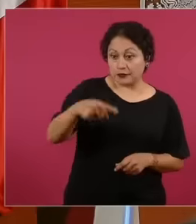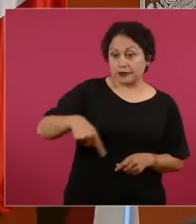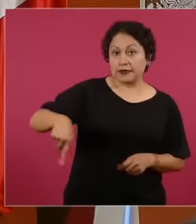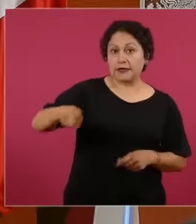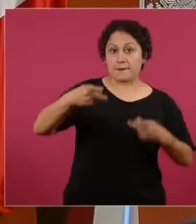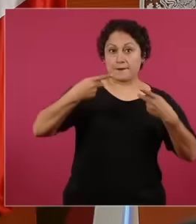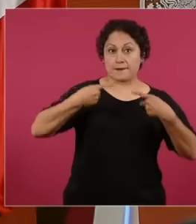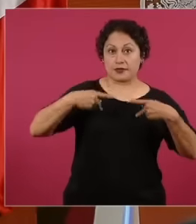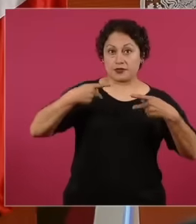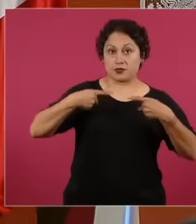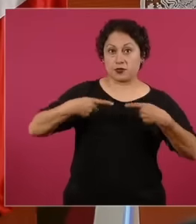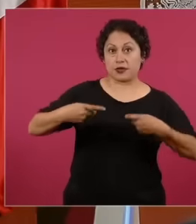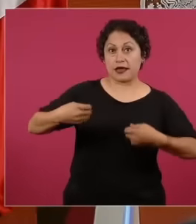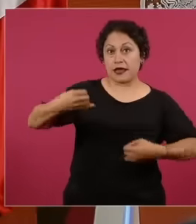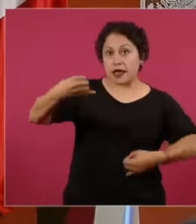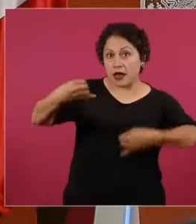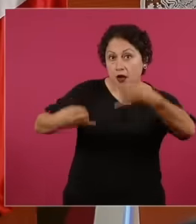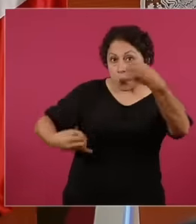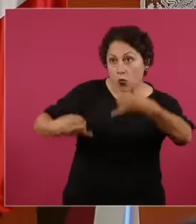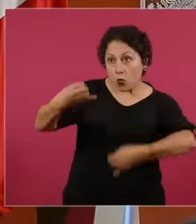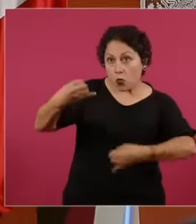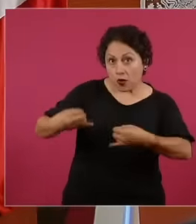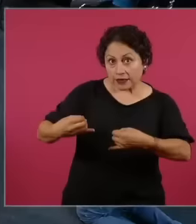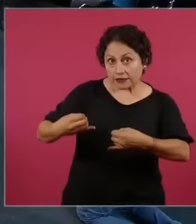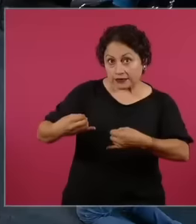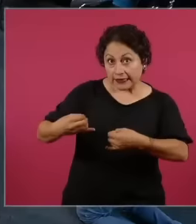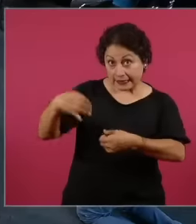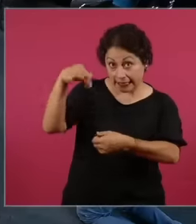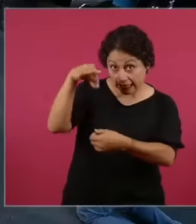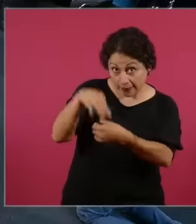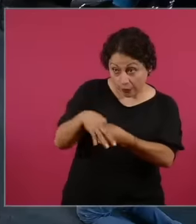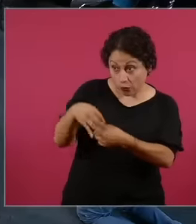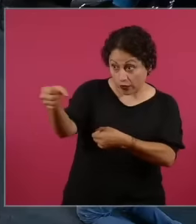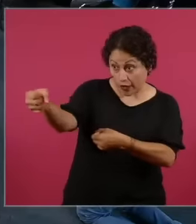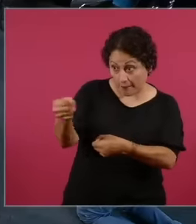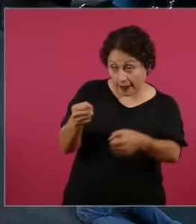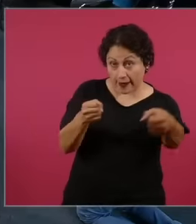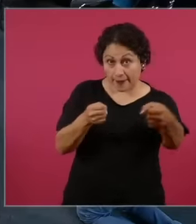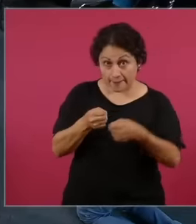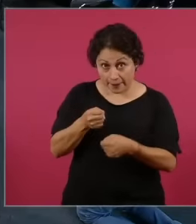popular vote 59